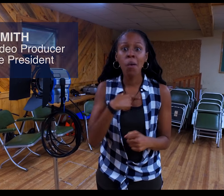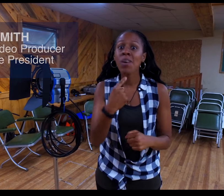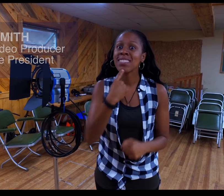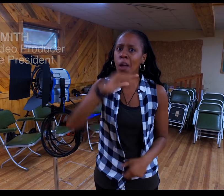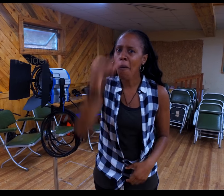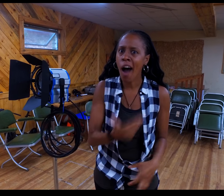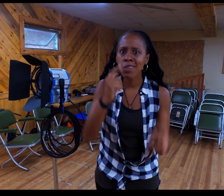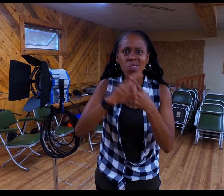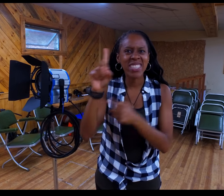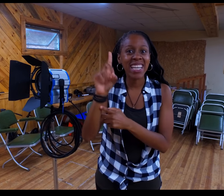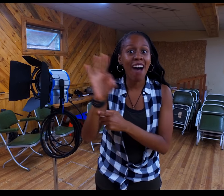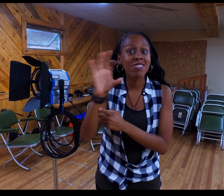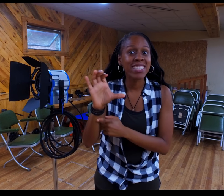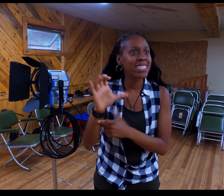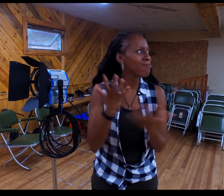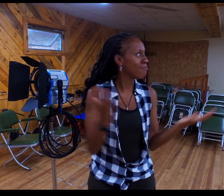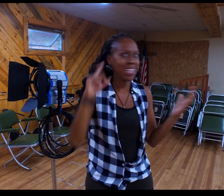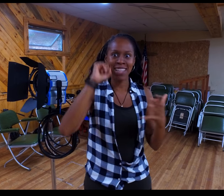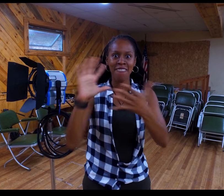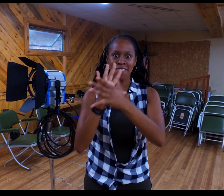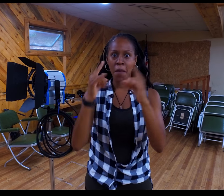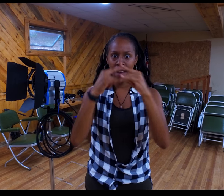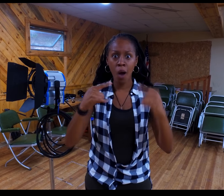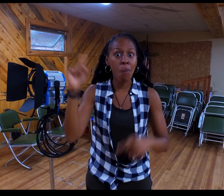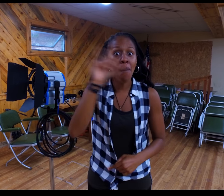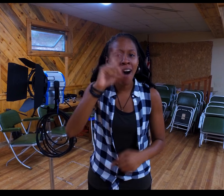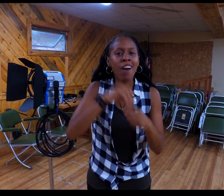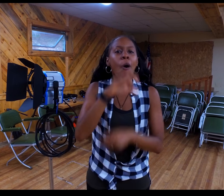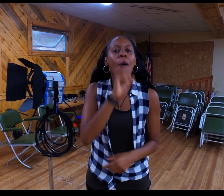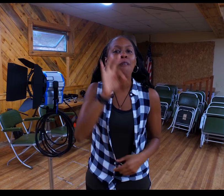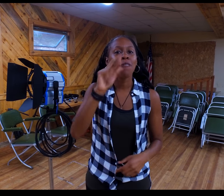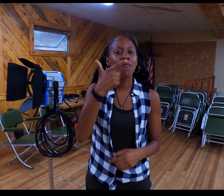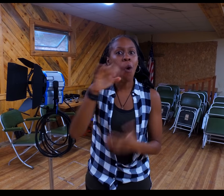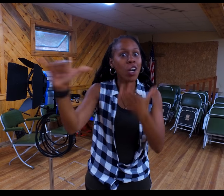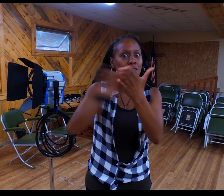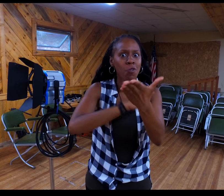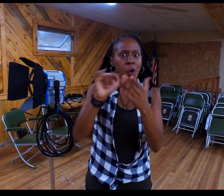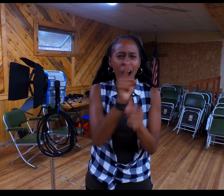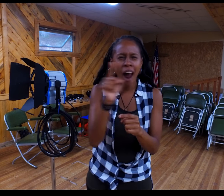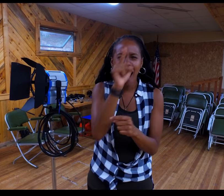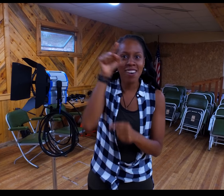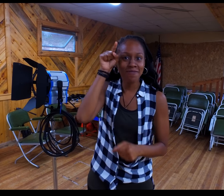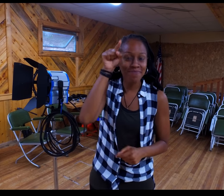Welcome to DFC, Deaf Film Camp, located in Old Forge, New York.